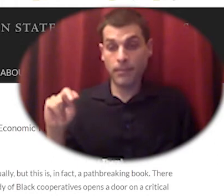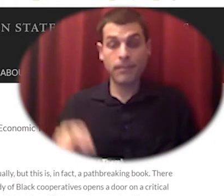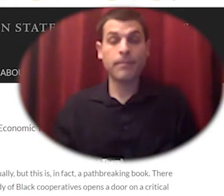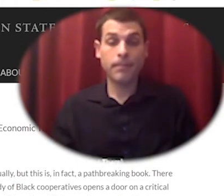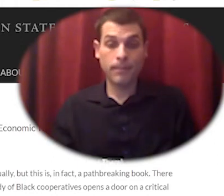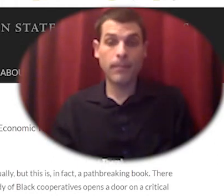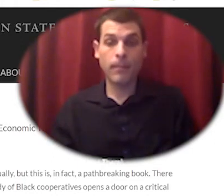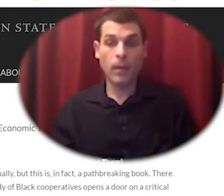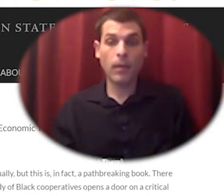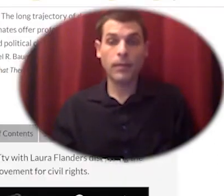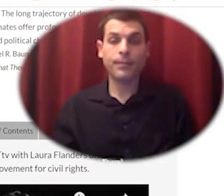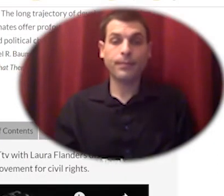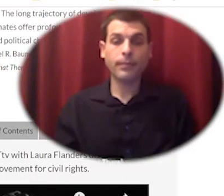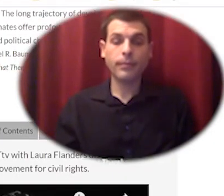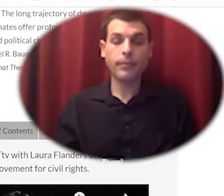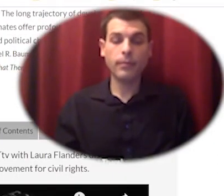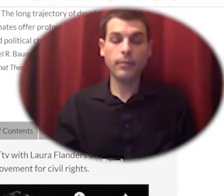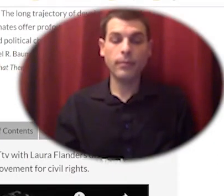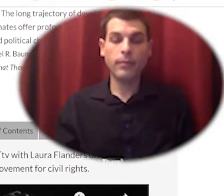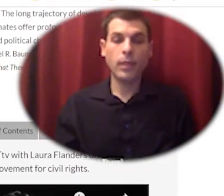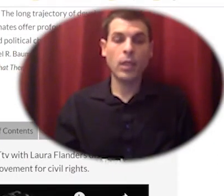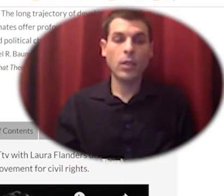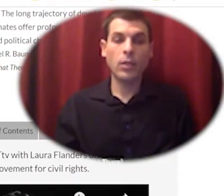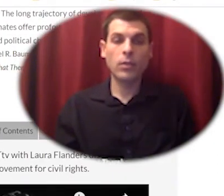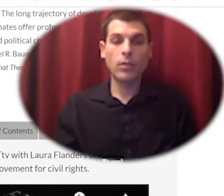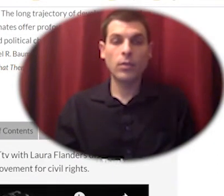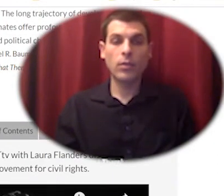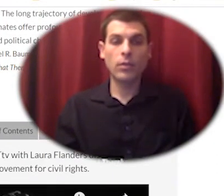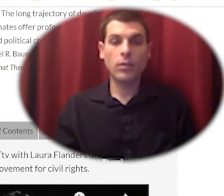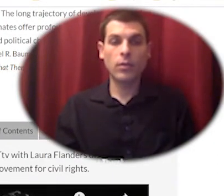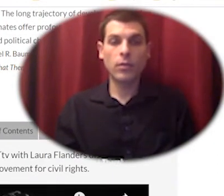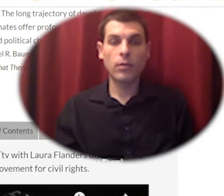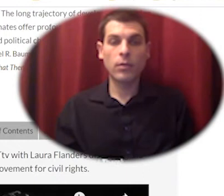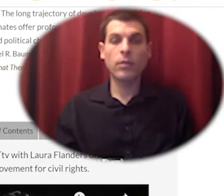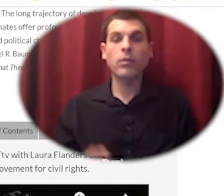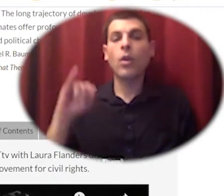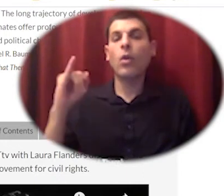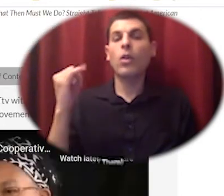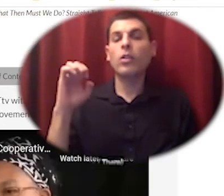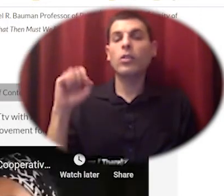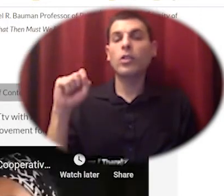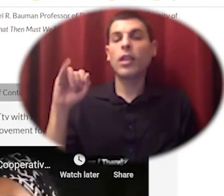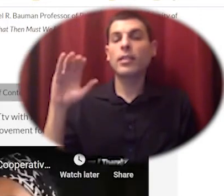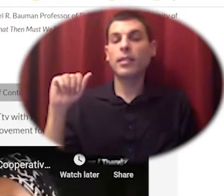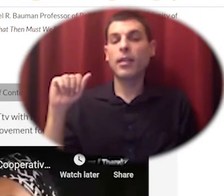Gordon Nembhard describes in the book that you know sometimes they couldn't help but open